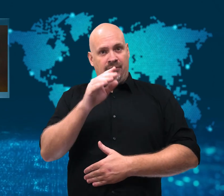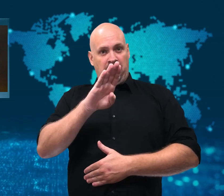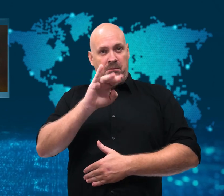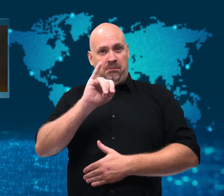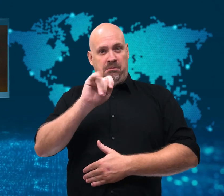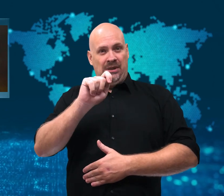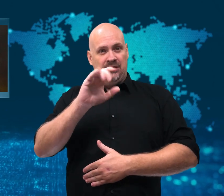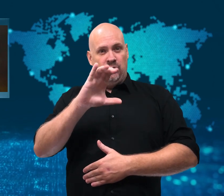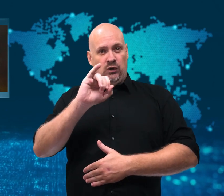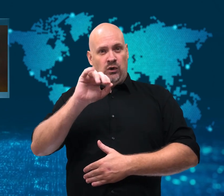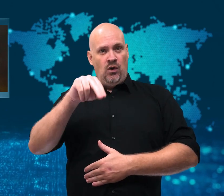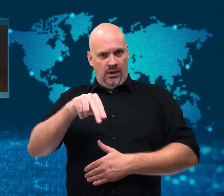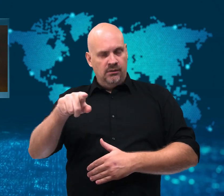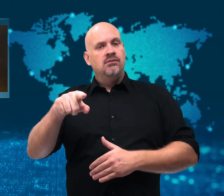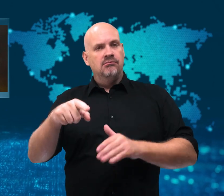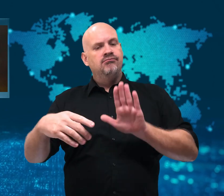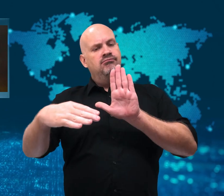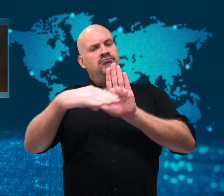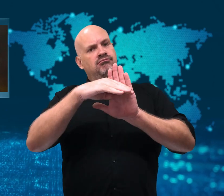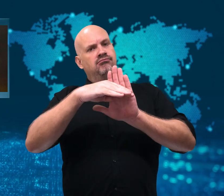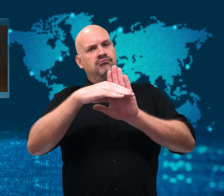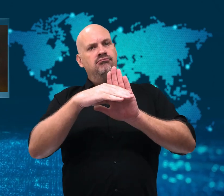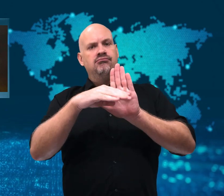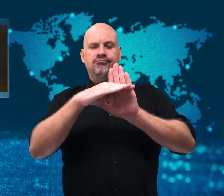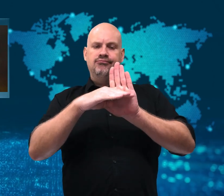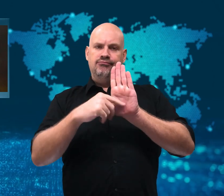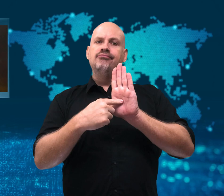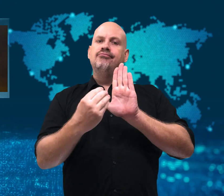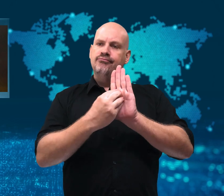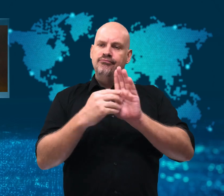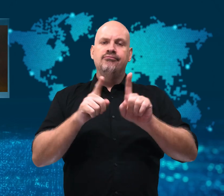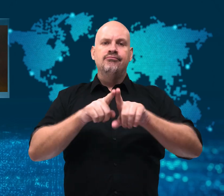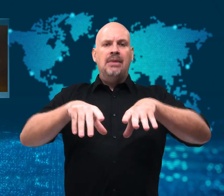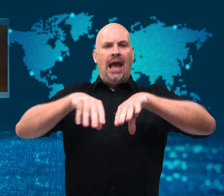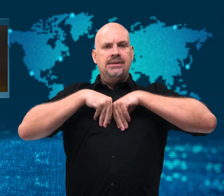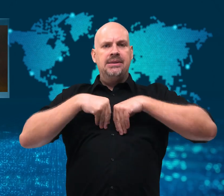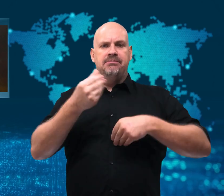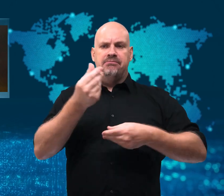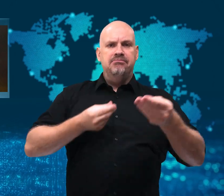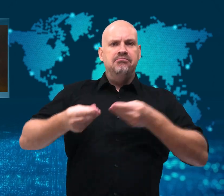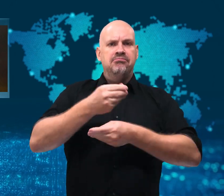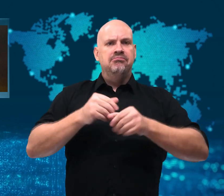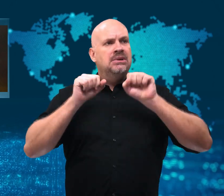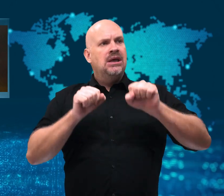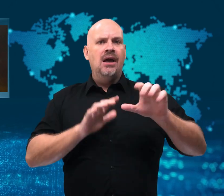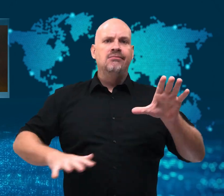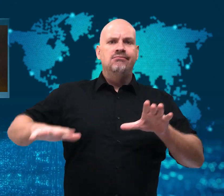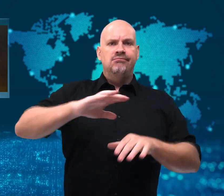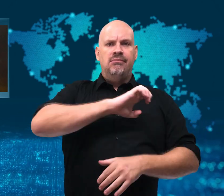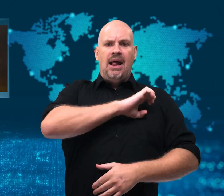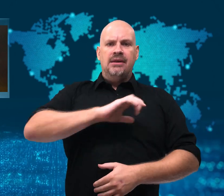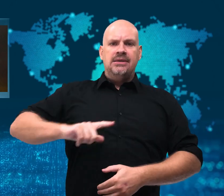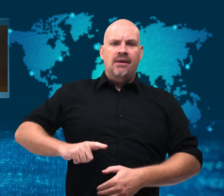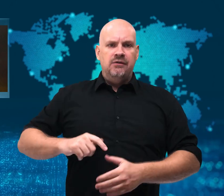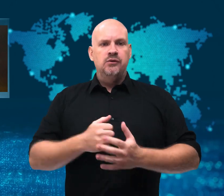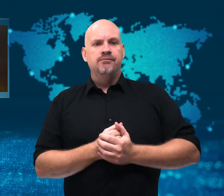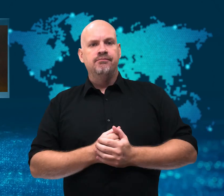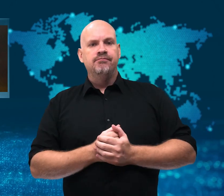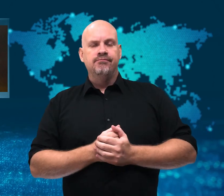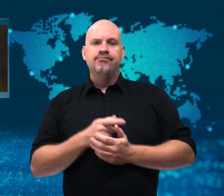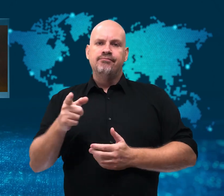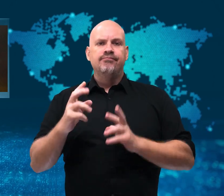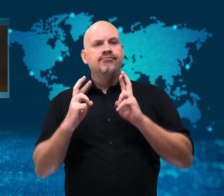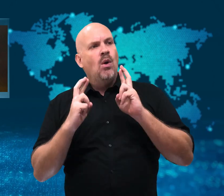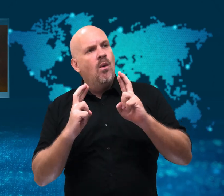He hoped the country would make using Bitcoin technology a success.